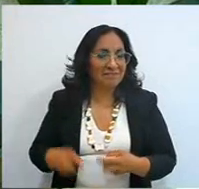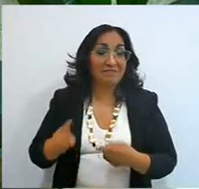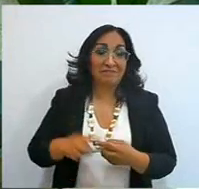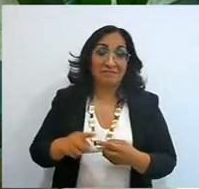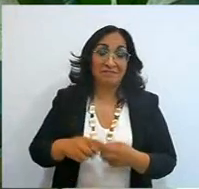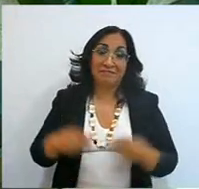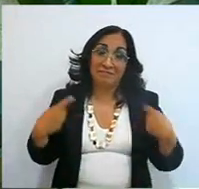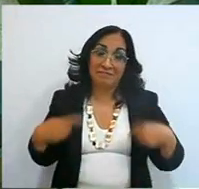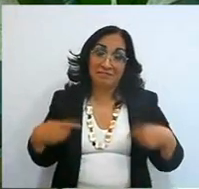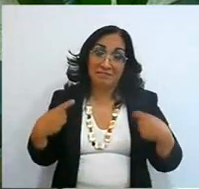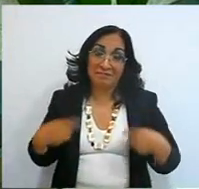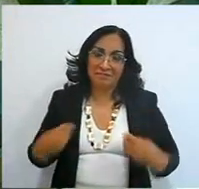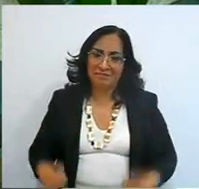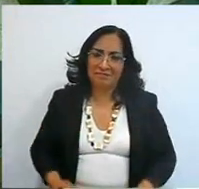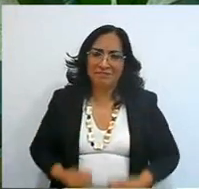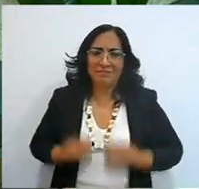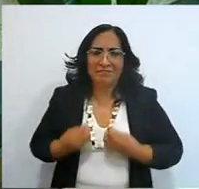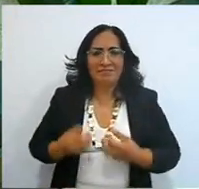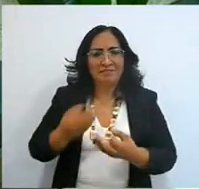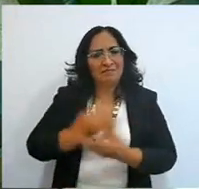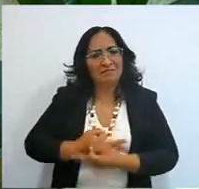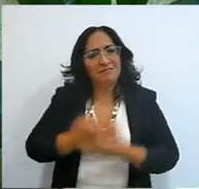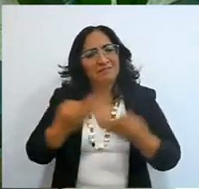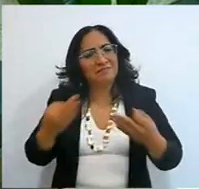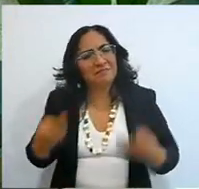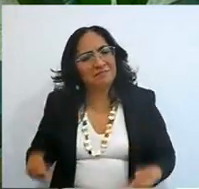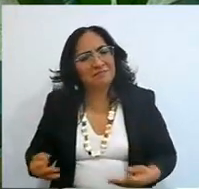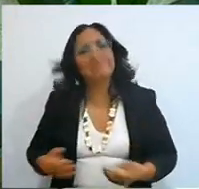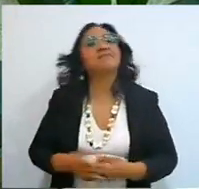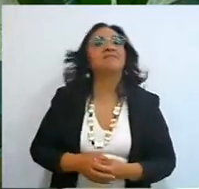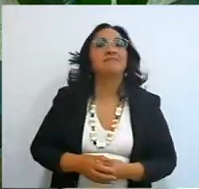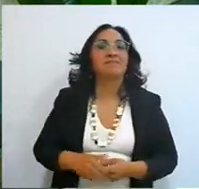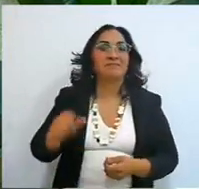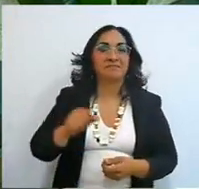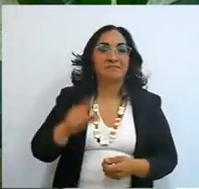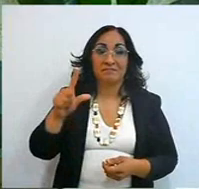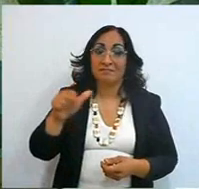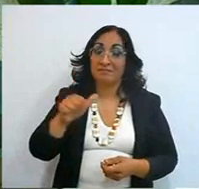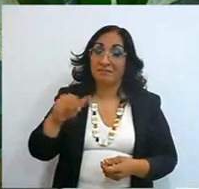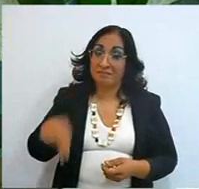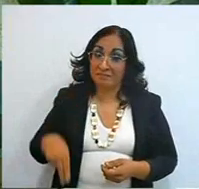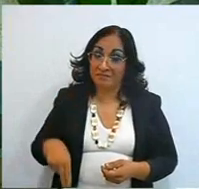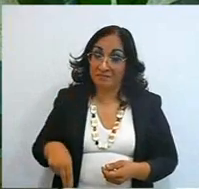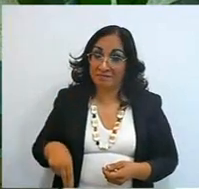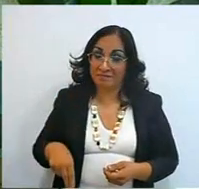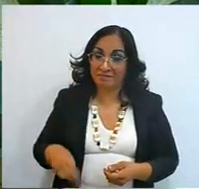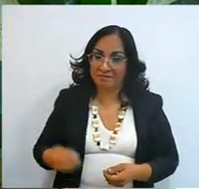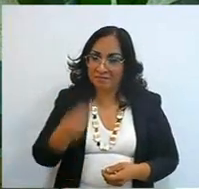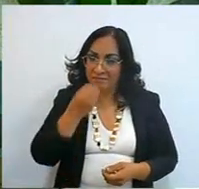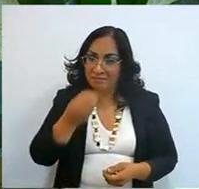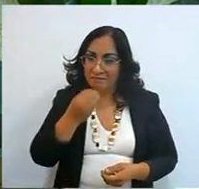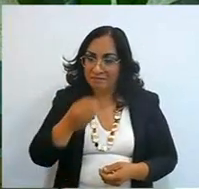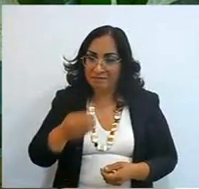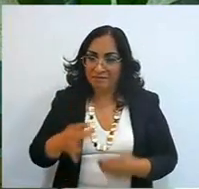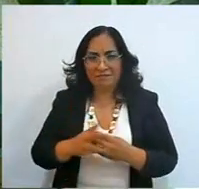they took the fruit that was from the tree of knowledge, of good and evil,